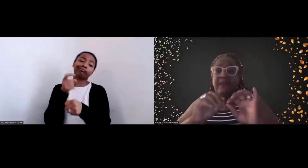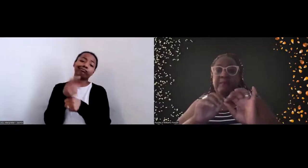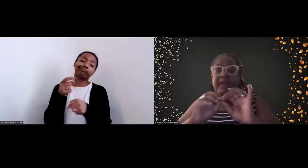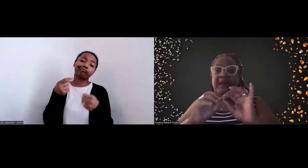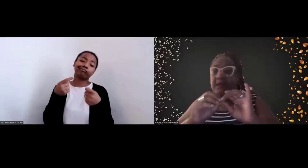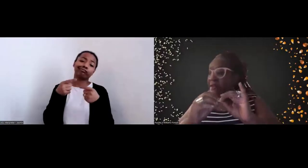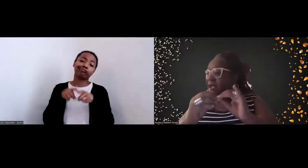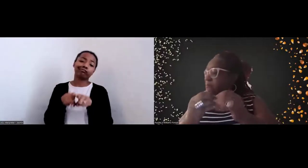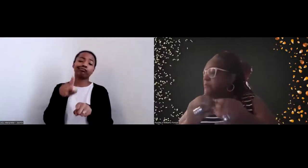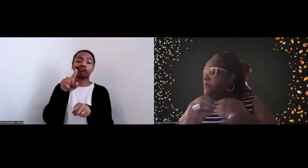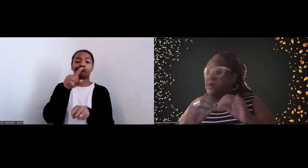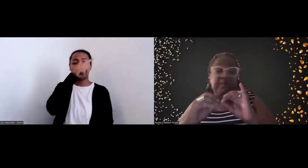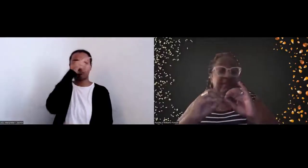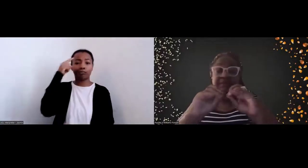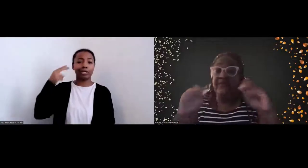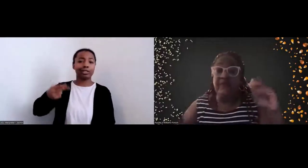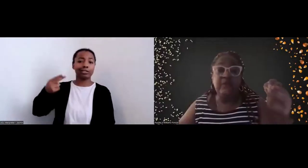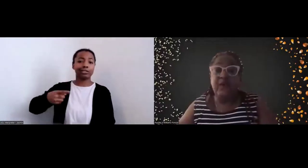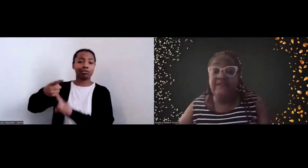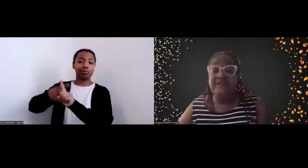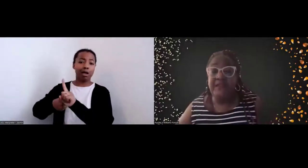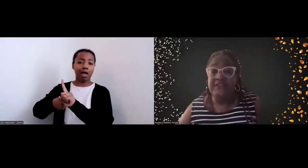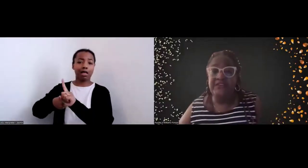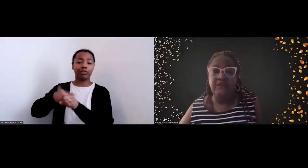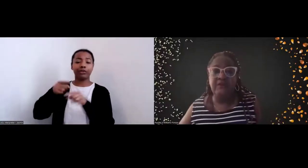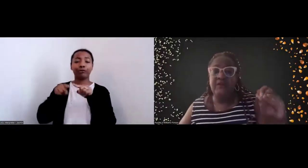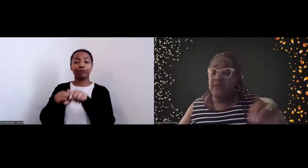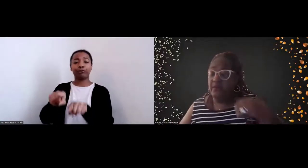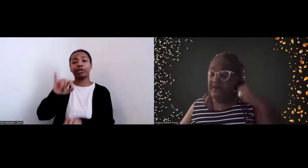that make black people appear to be very one‑dimensional when in